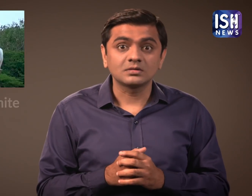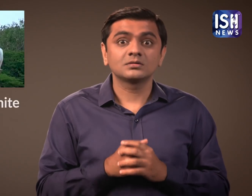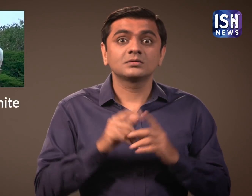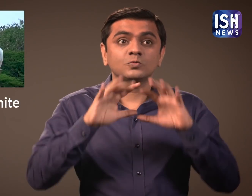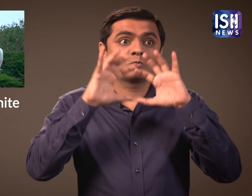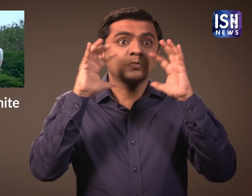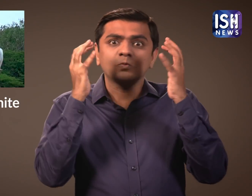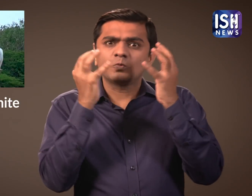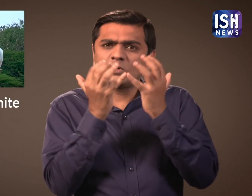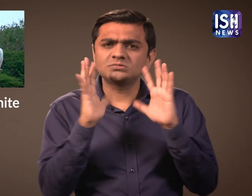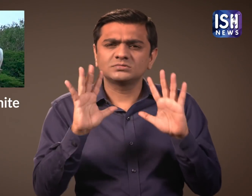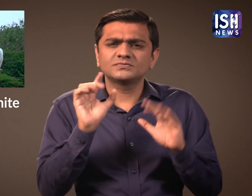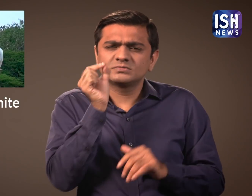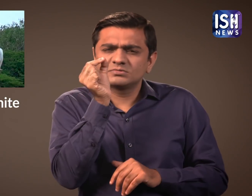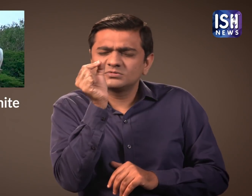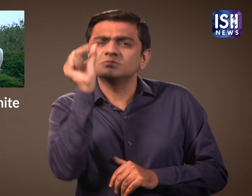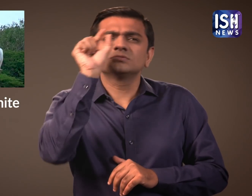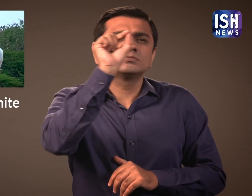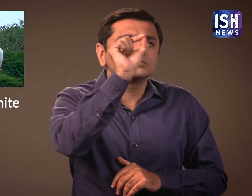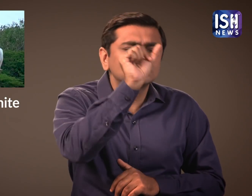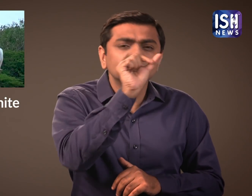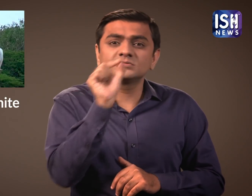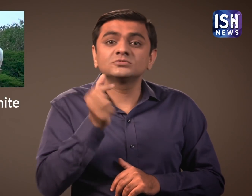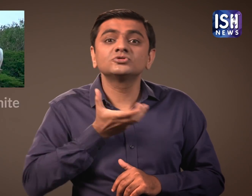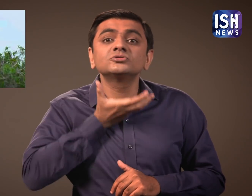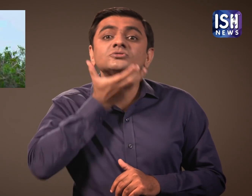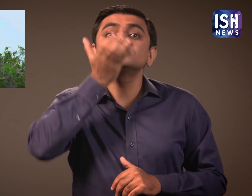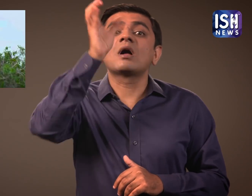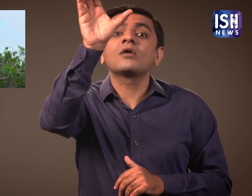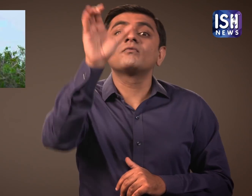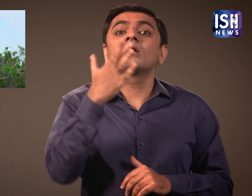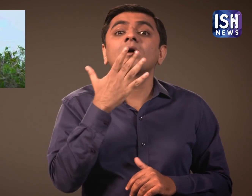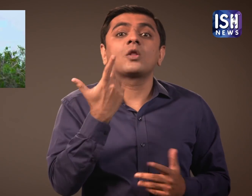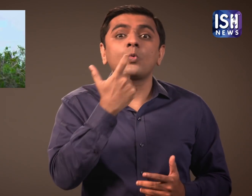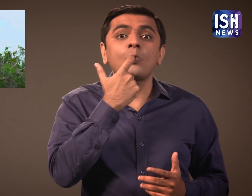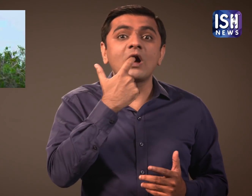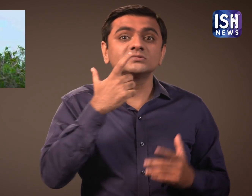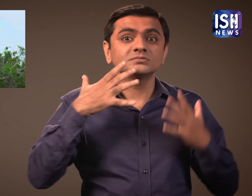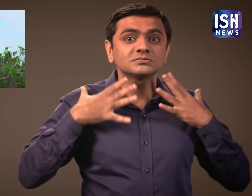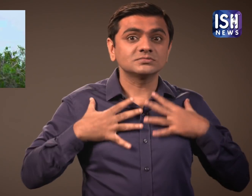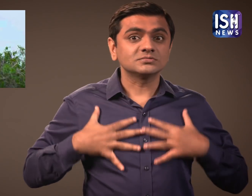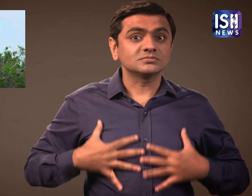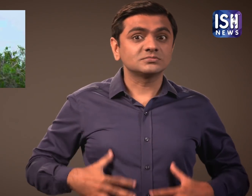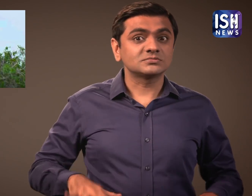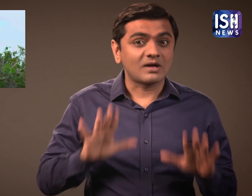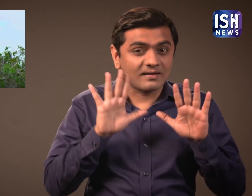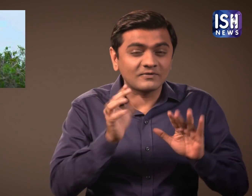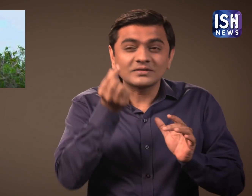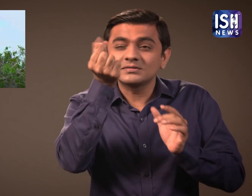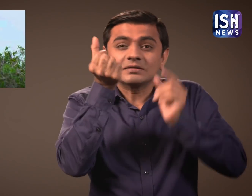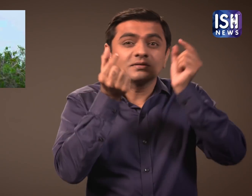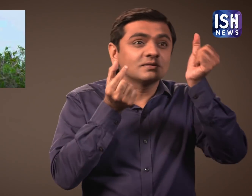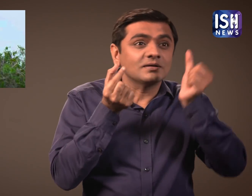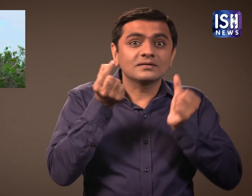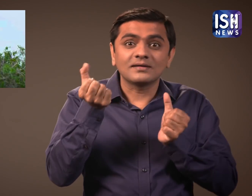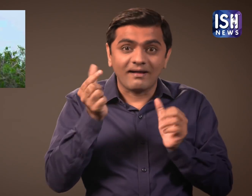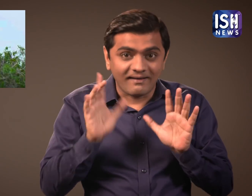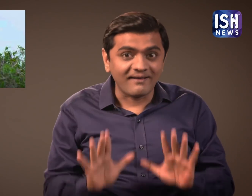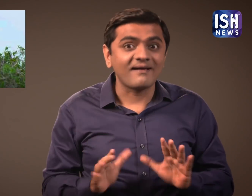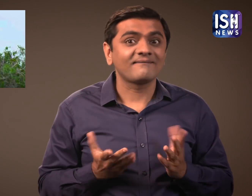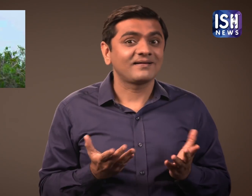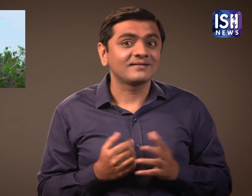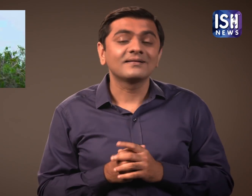White Giraffes are even more rare.